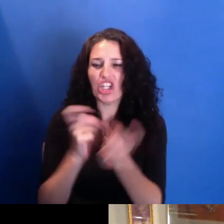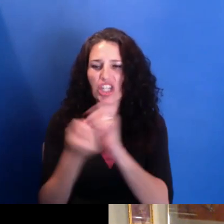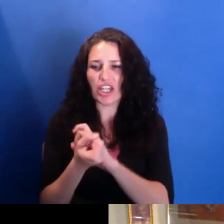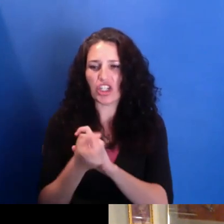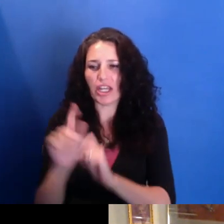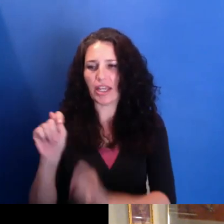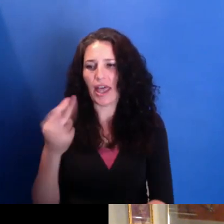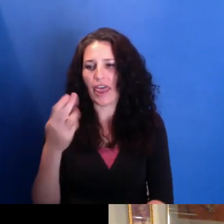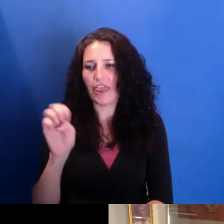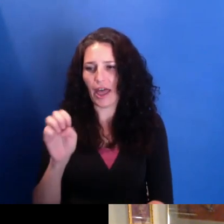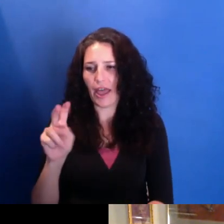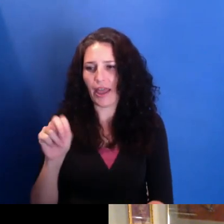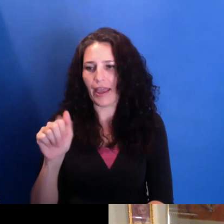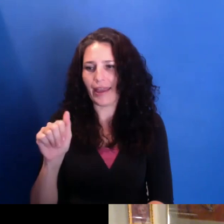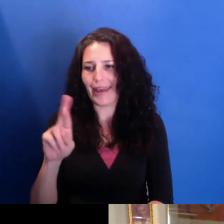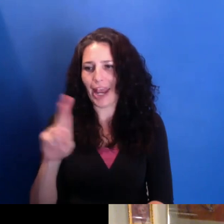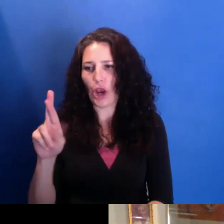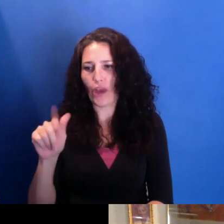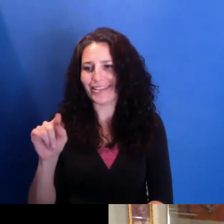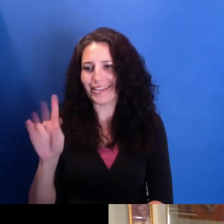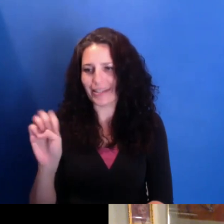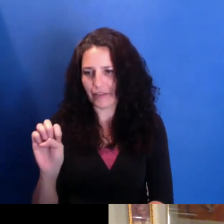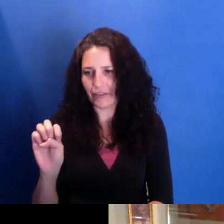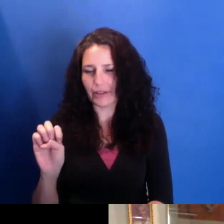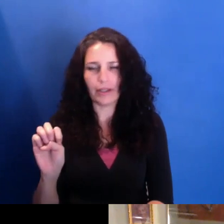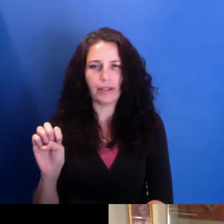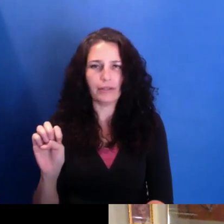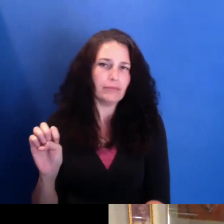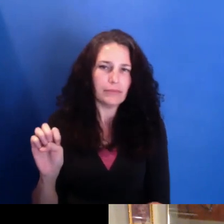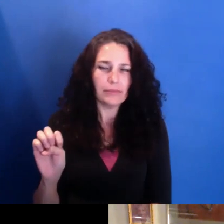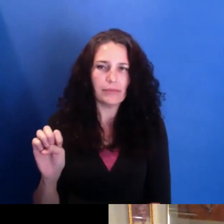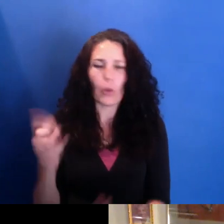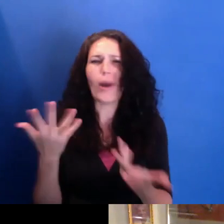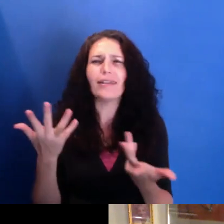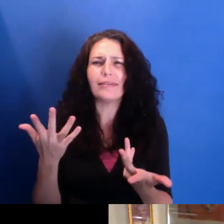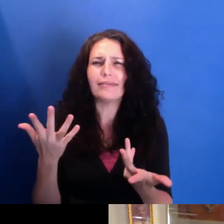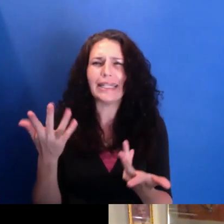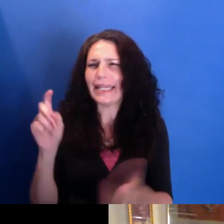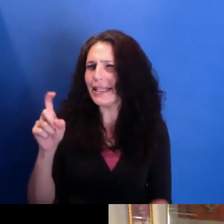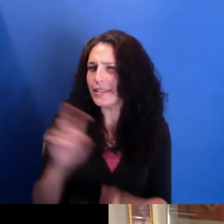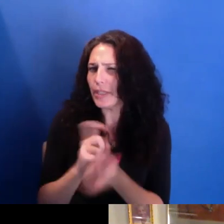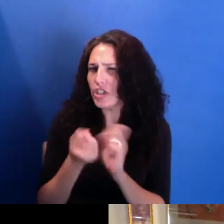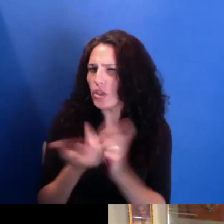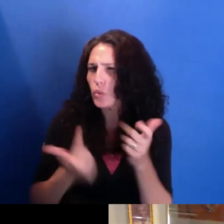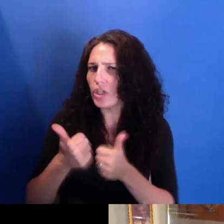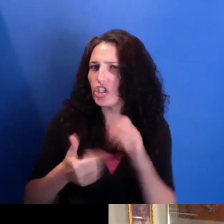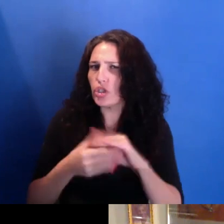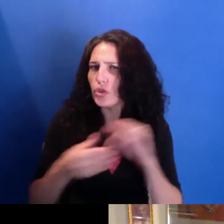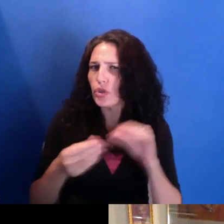that people are-- that people talk about needing to be changed is the narrative that's not created by Newarkers to begin with.